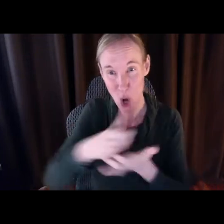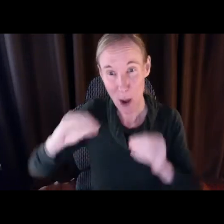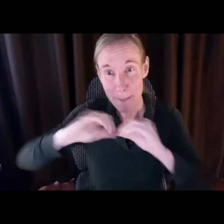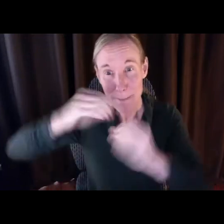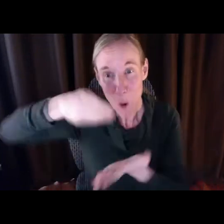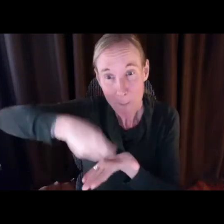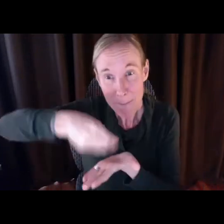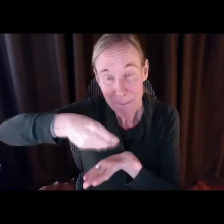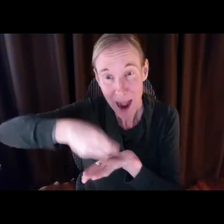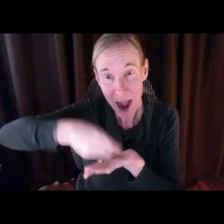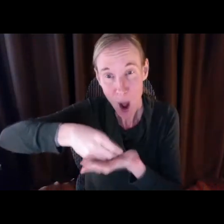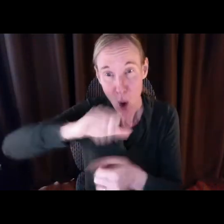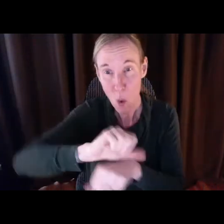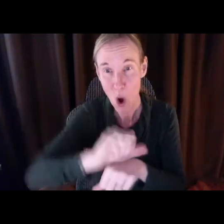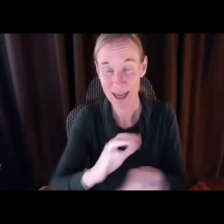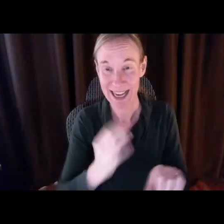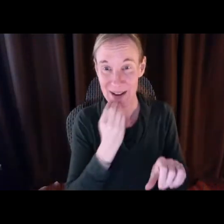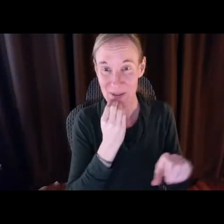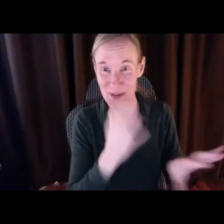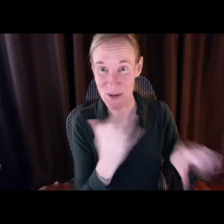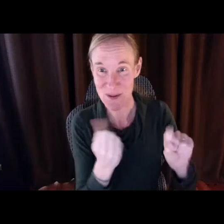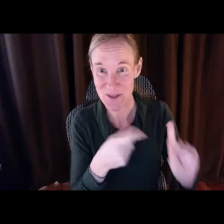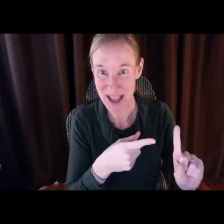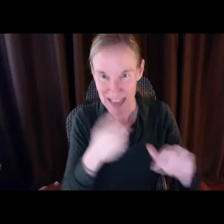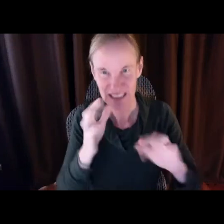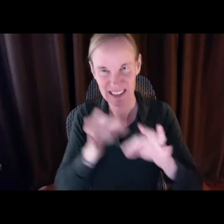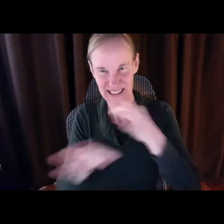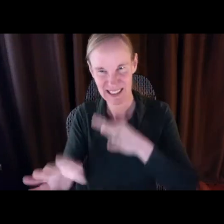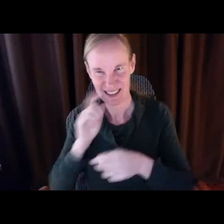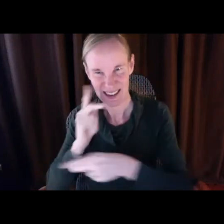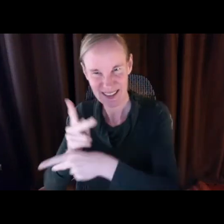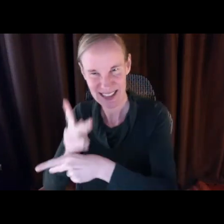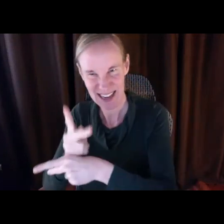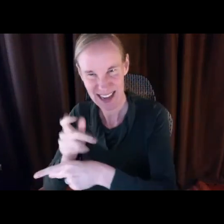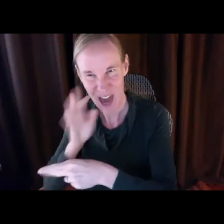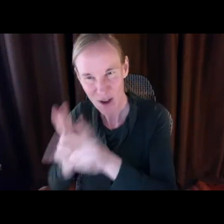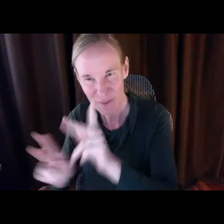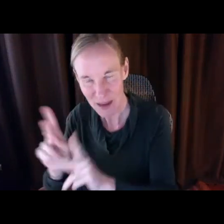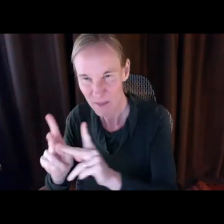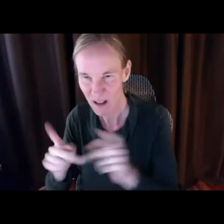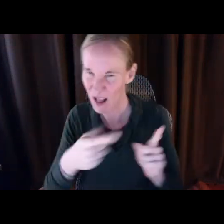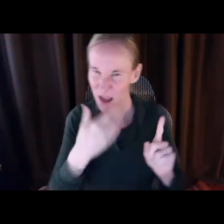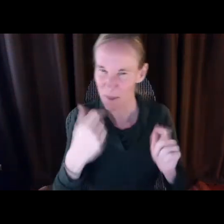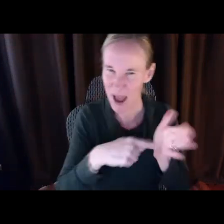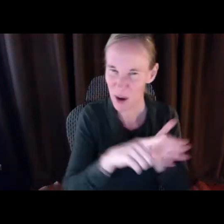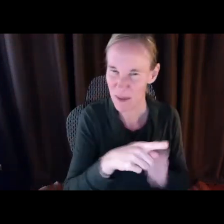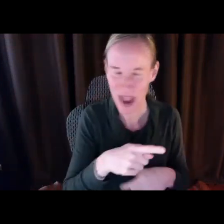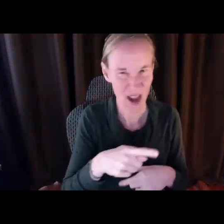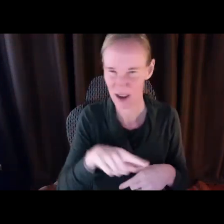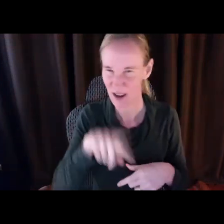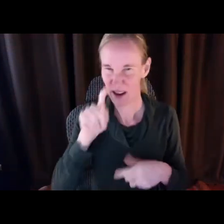of. But in what kind of society do we live in where you can make more money working at fast-food joint